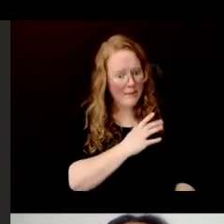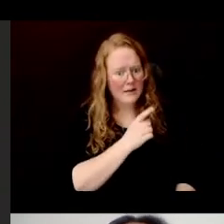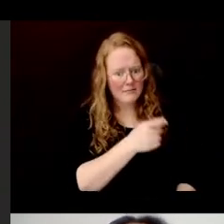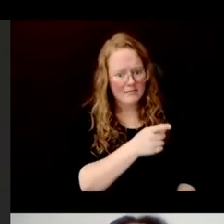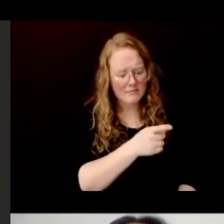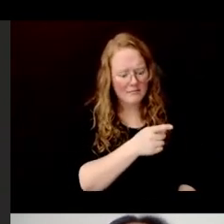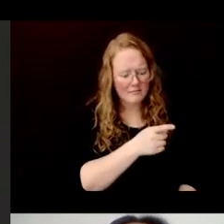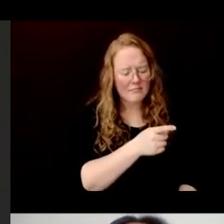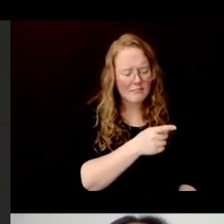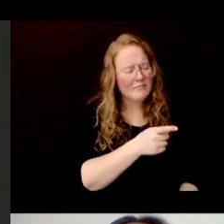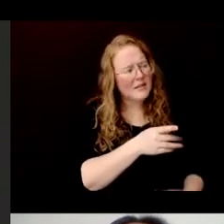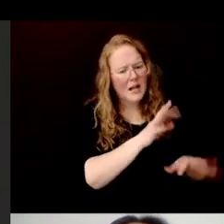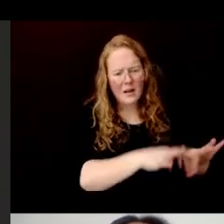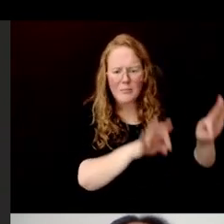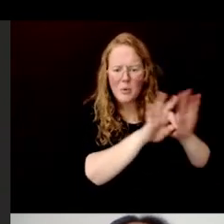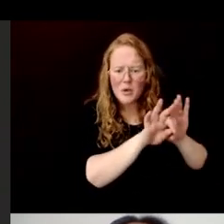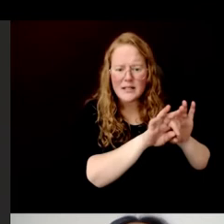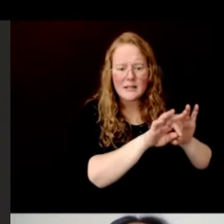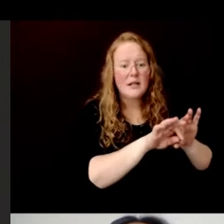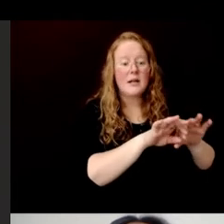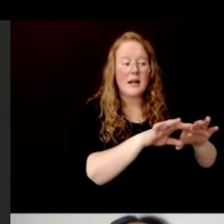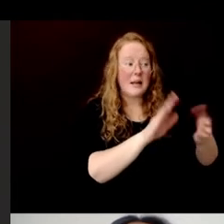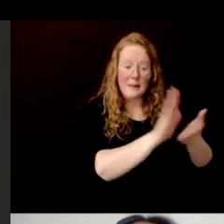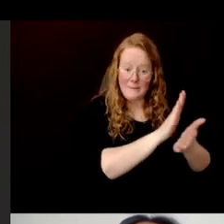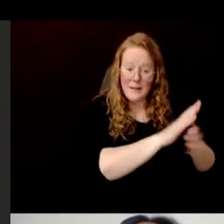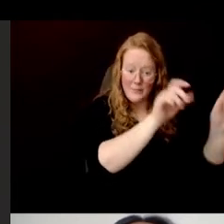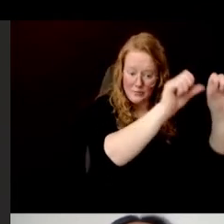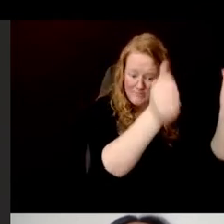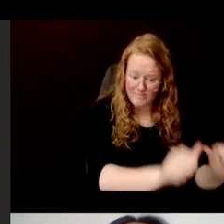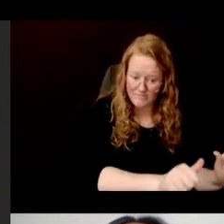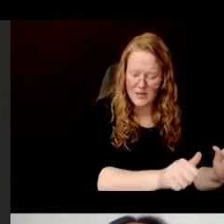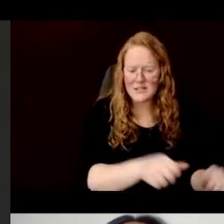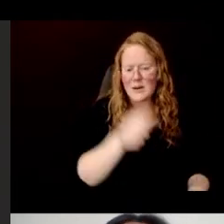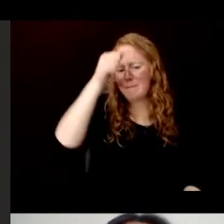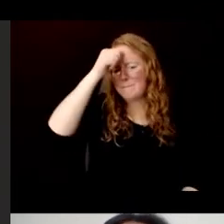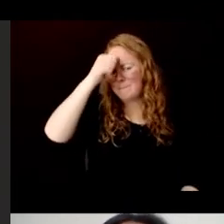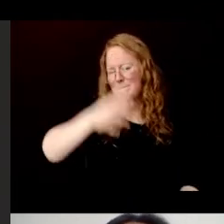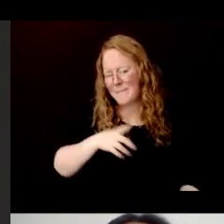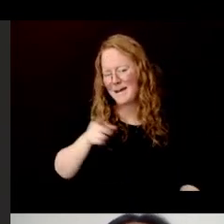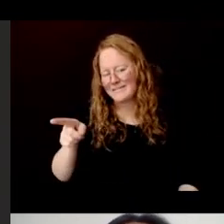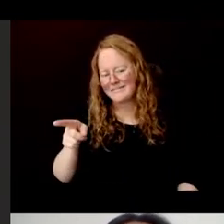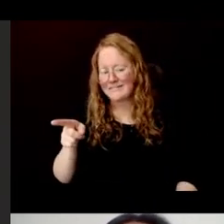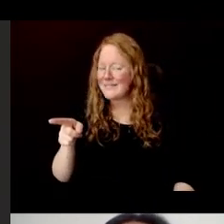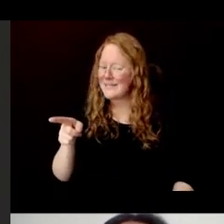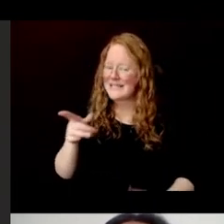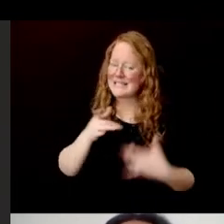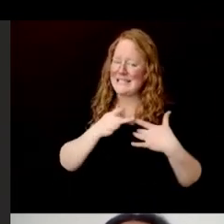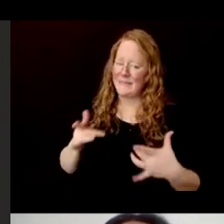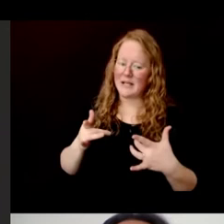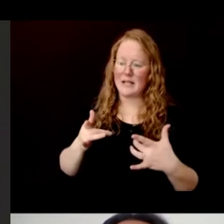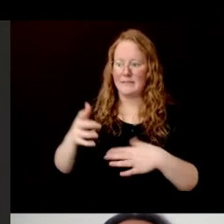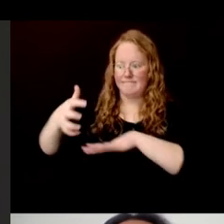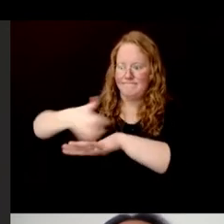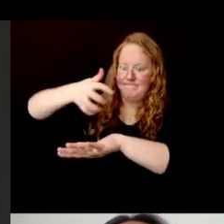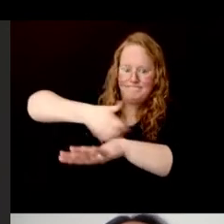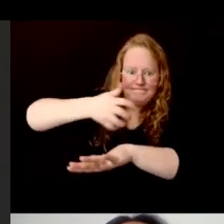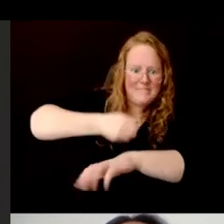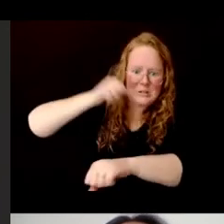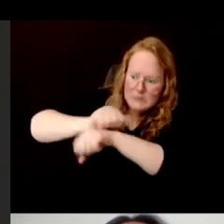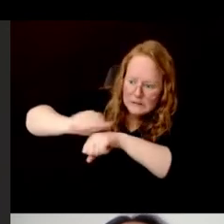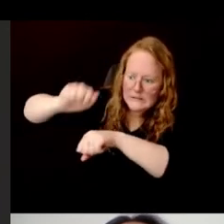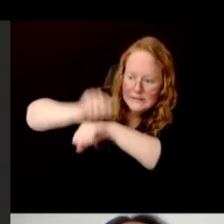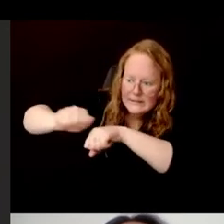The men have typically done the more rough labor of harvesting and hauling of the trees.